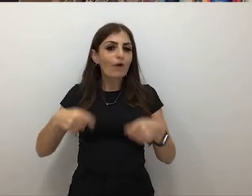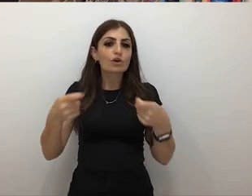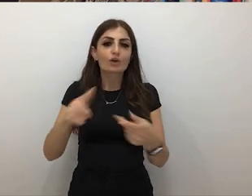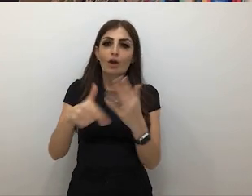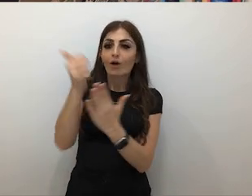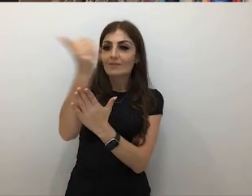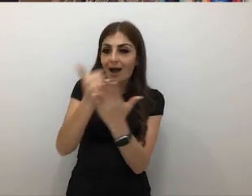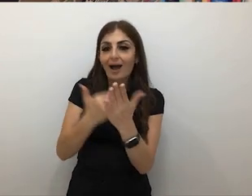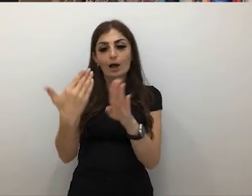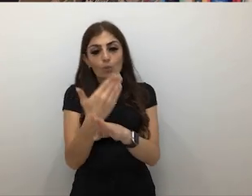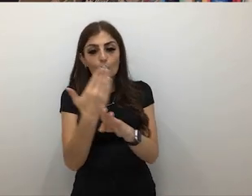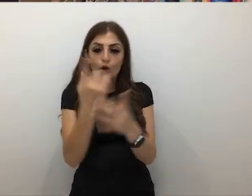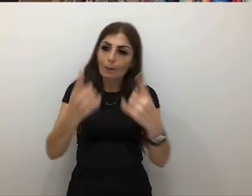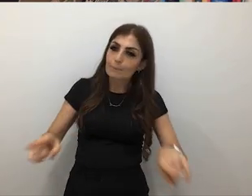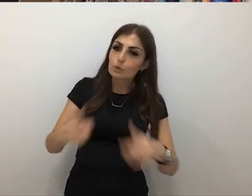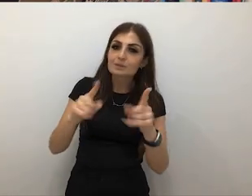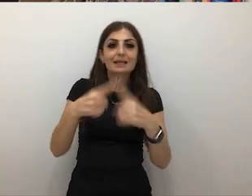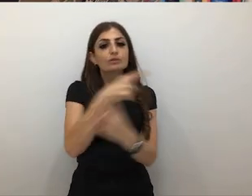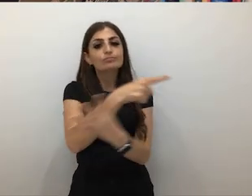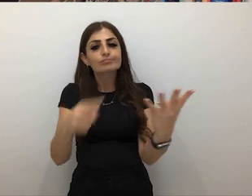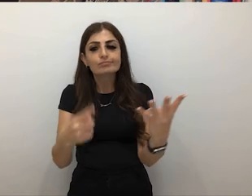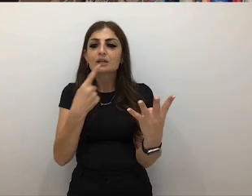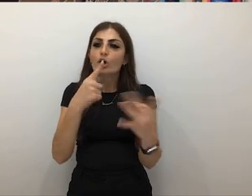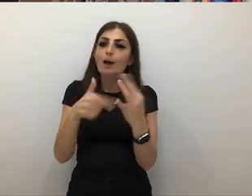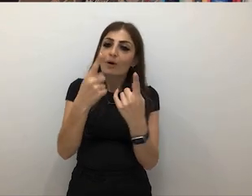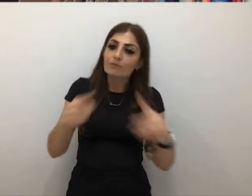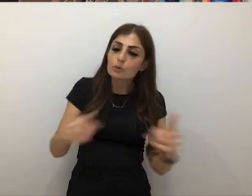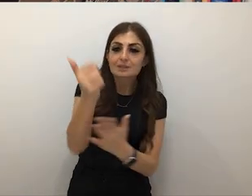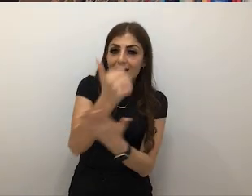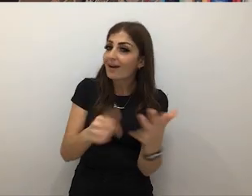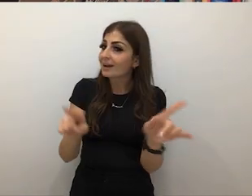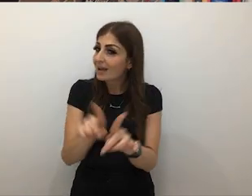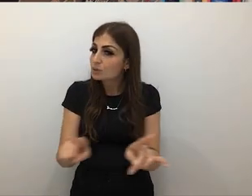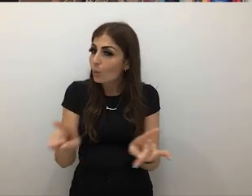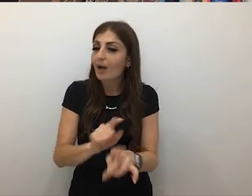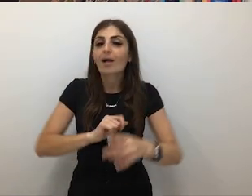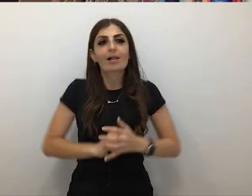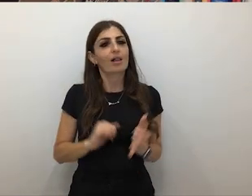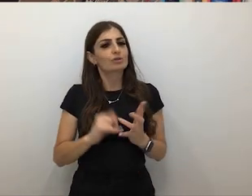music and different types of artworks and different types of music. And so, you know, it gives an opportunity for people to kind of really